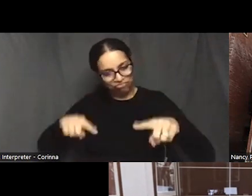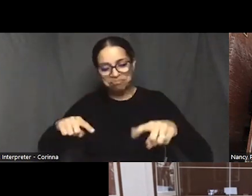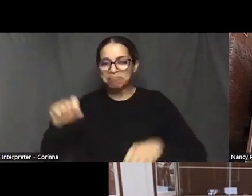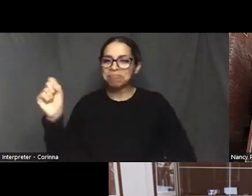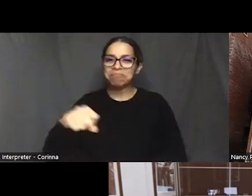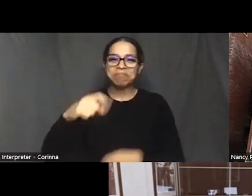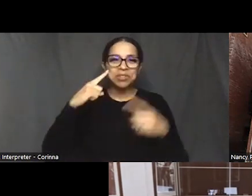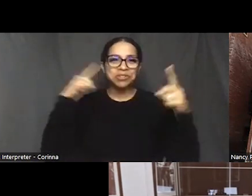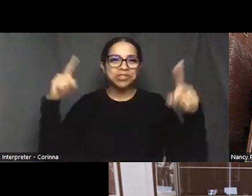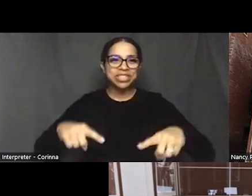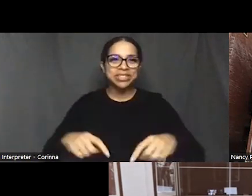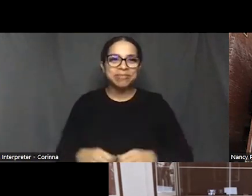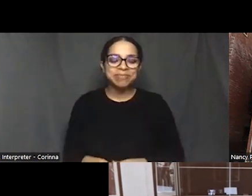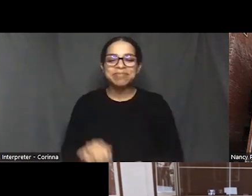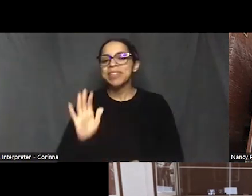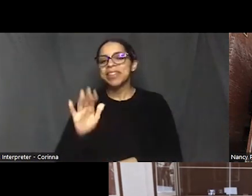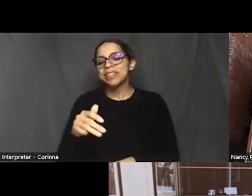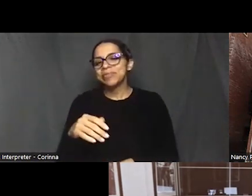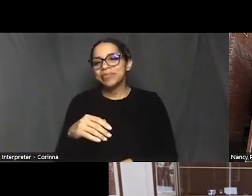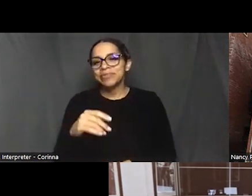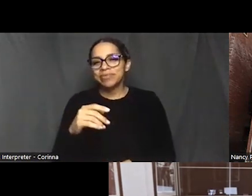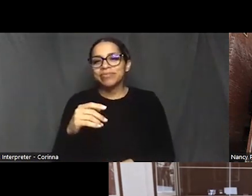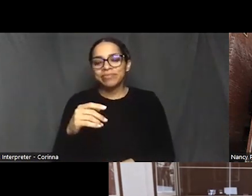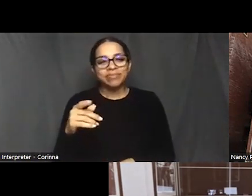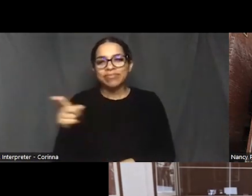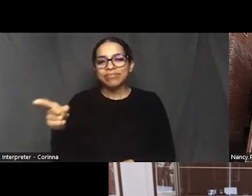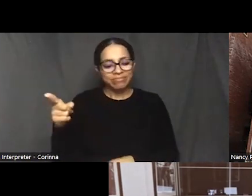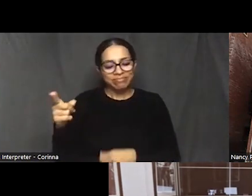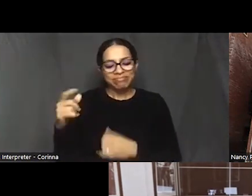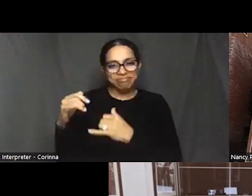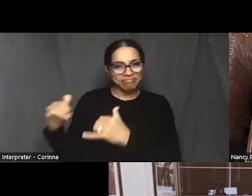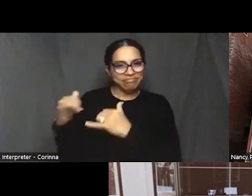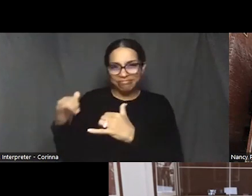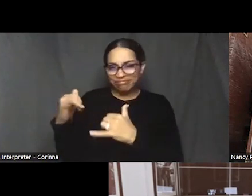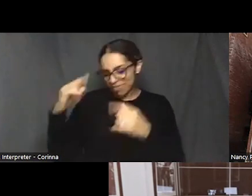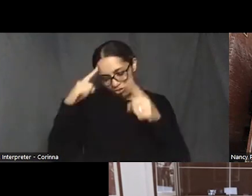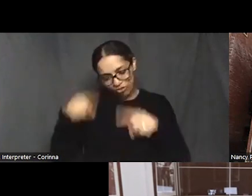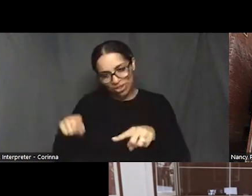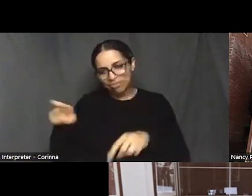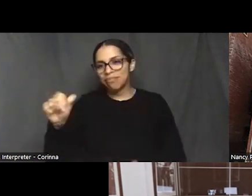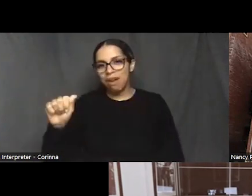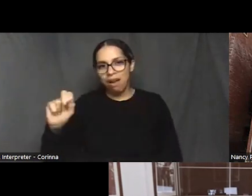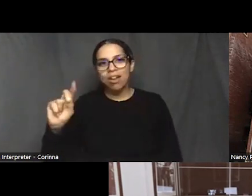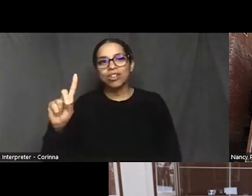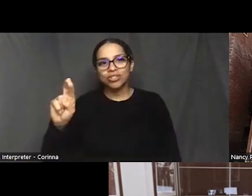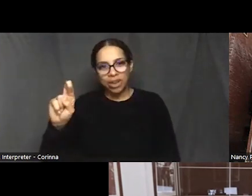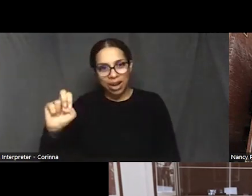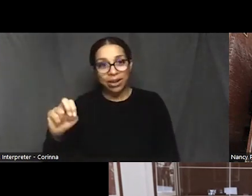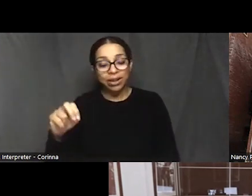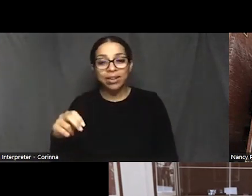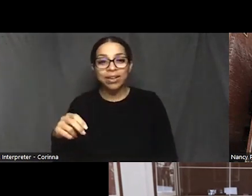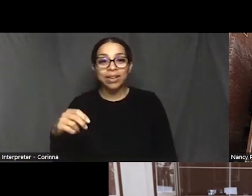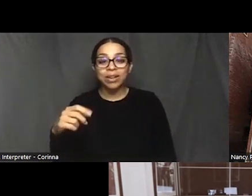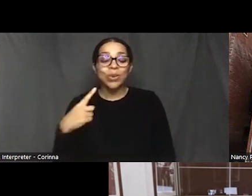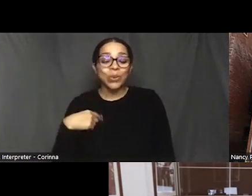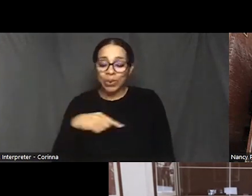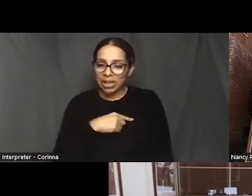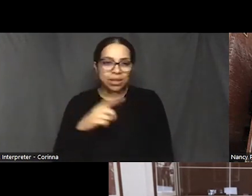know there was a we to to echo what Andre said. We we we have we echo we collected a lot of material.